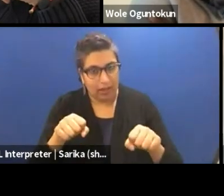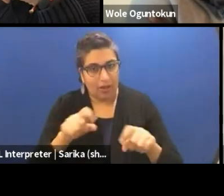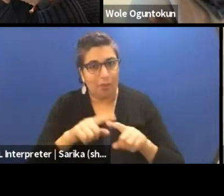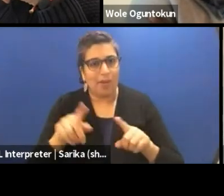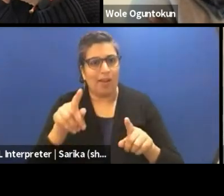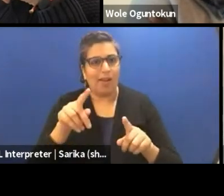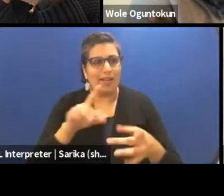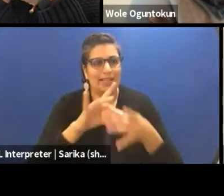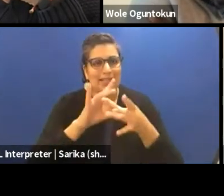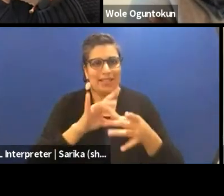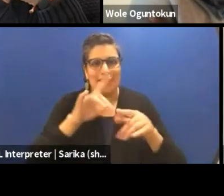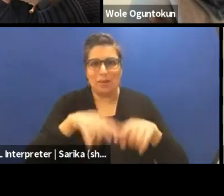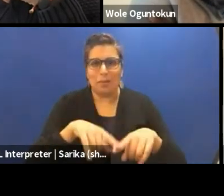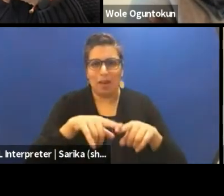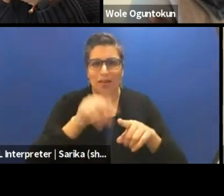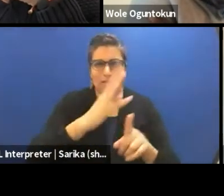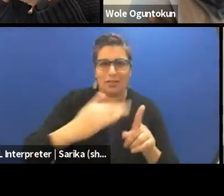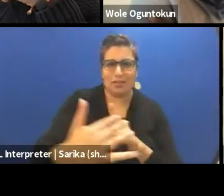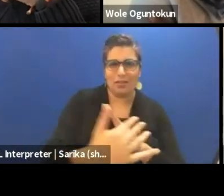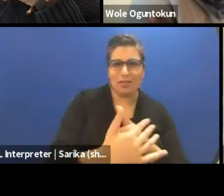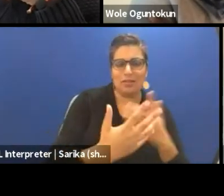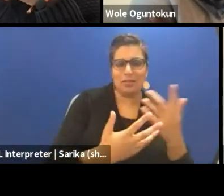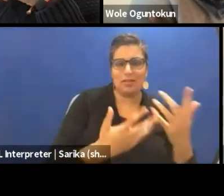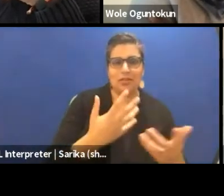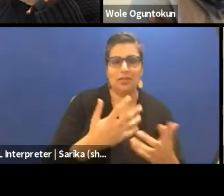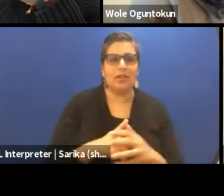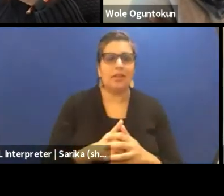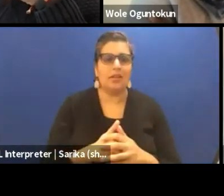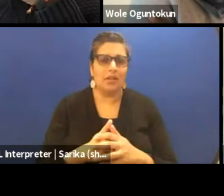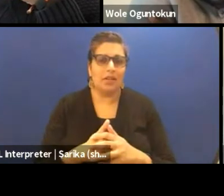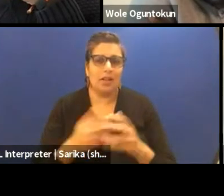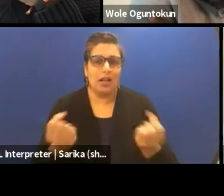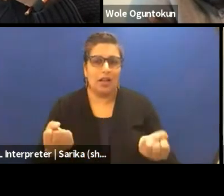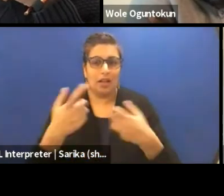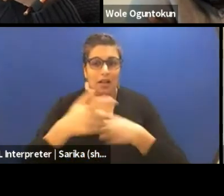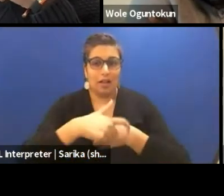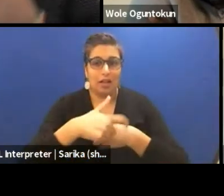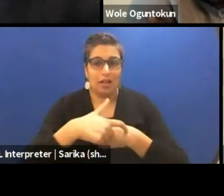in the different context to see where is it starting from, how much time is being put.